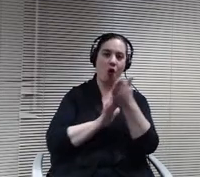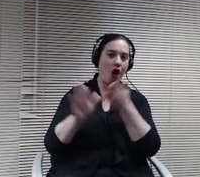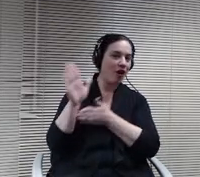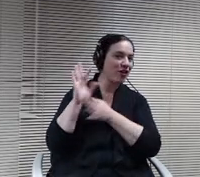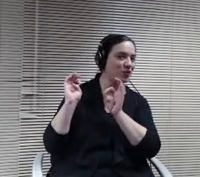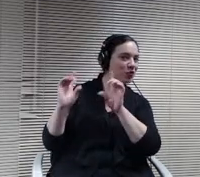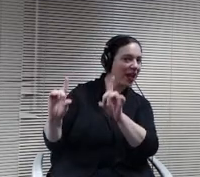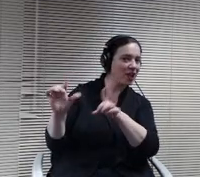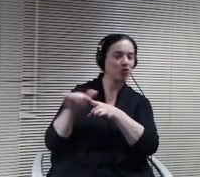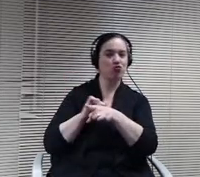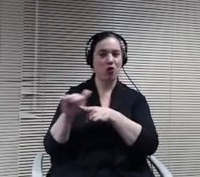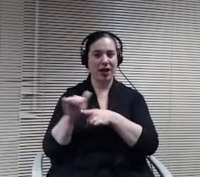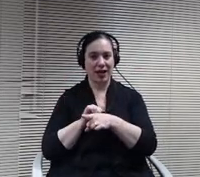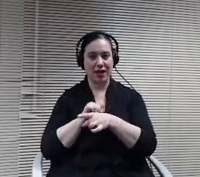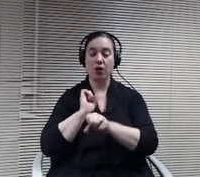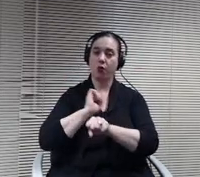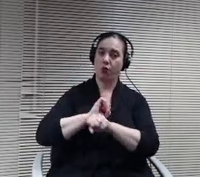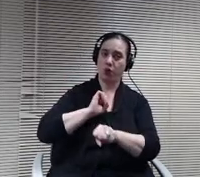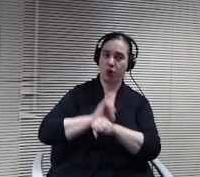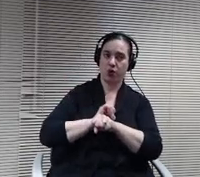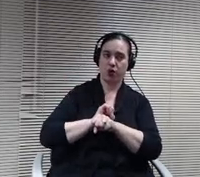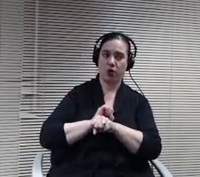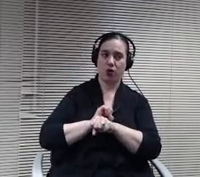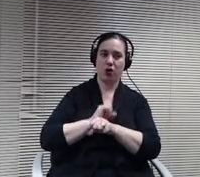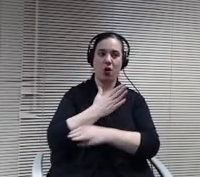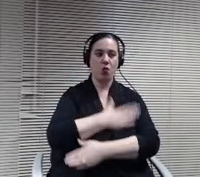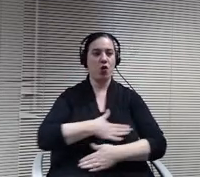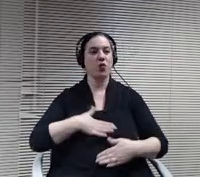employment, recreation and leisure community. An independent living.